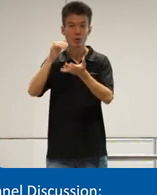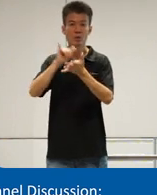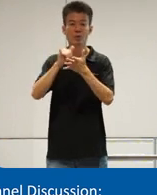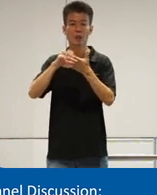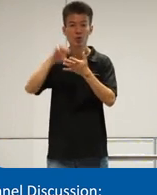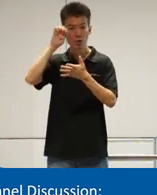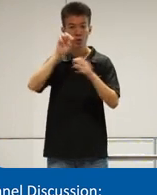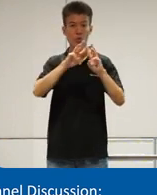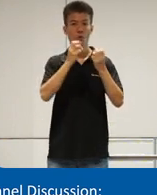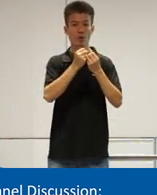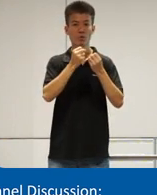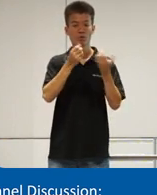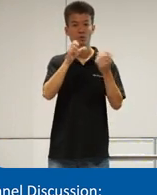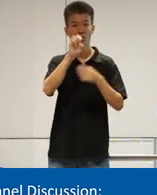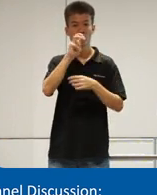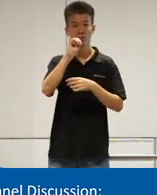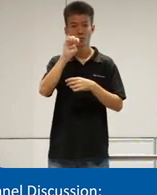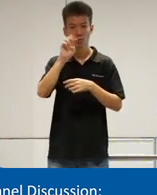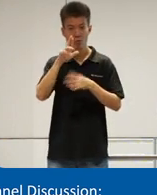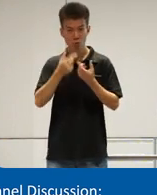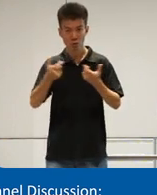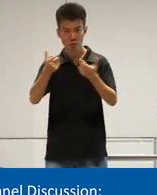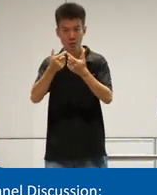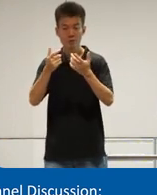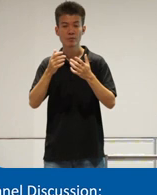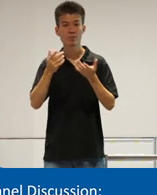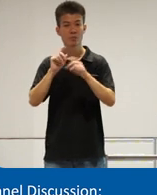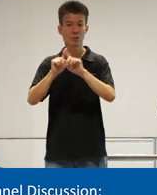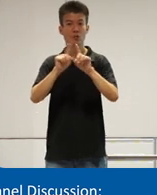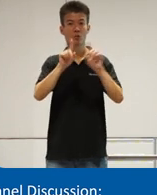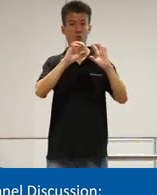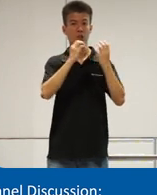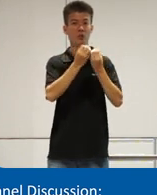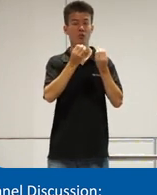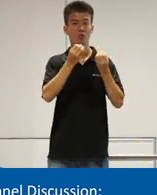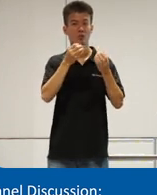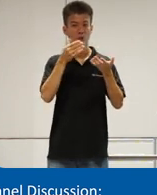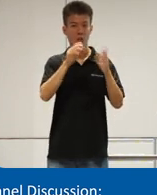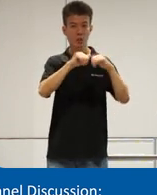workshops and seminars to corporates and uh different organizations and agencies on what